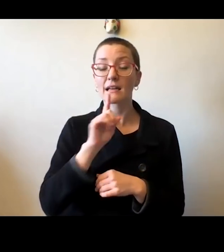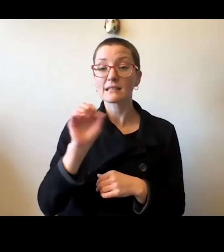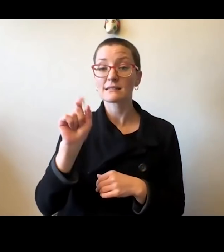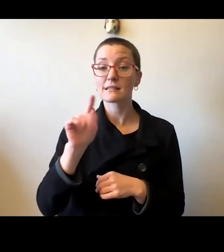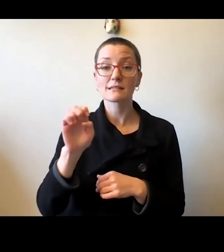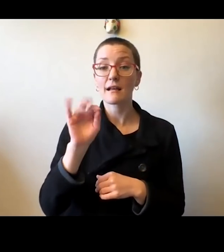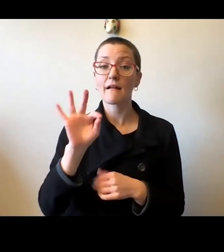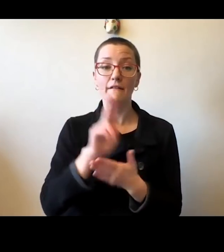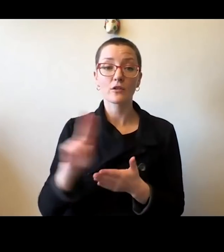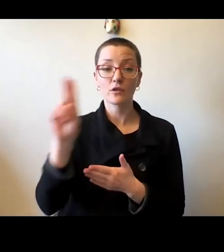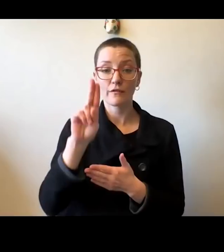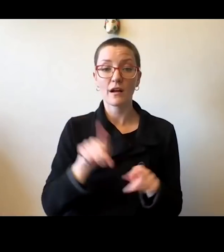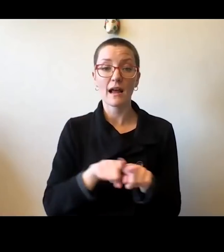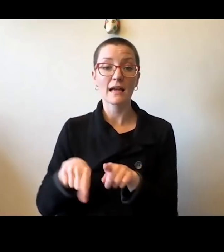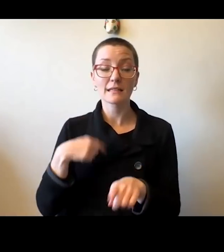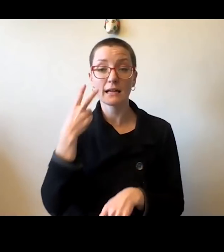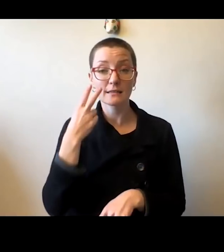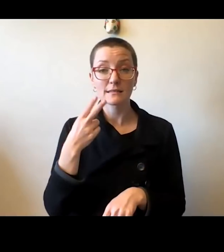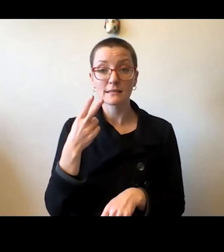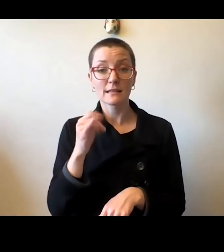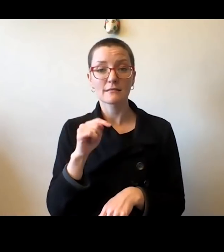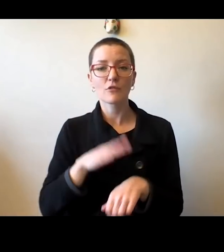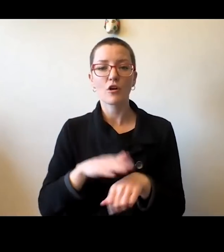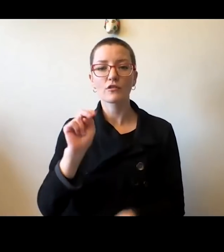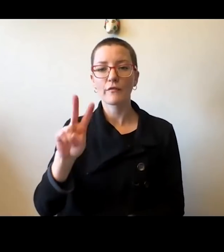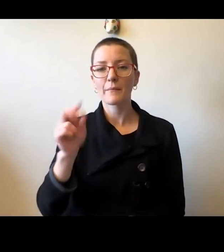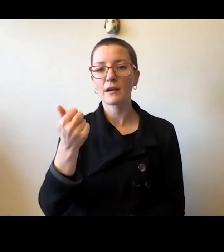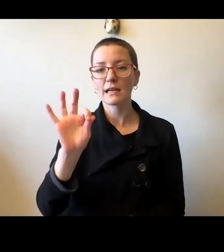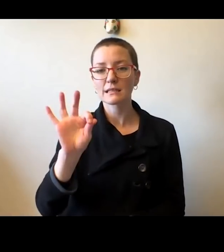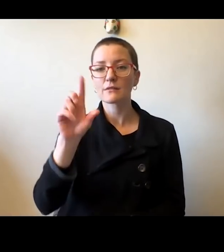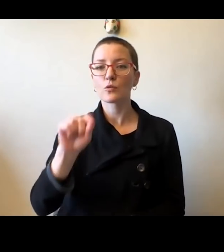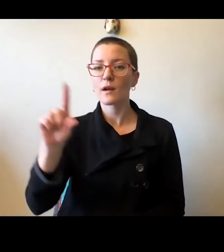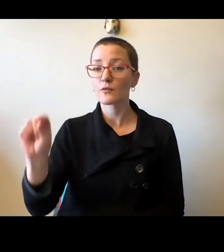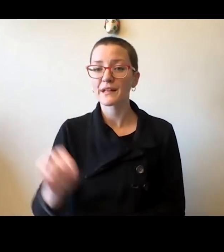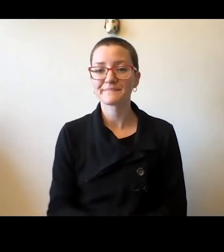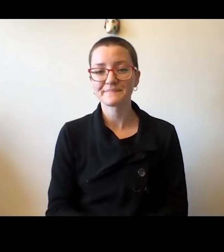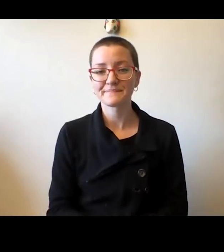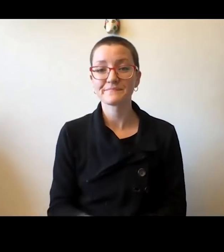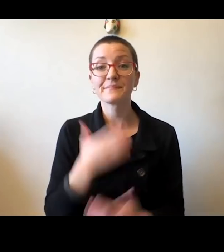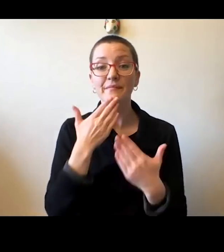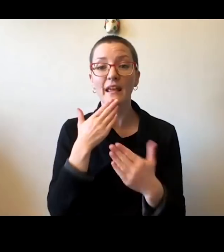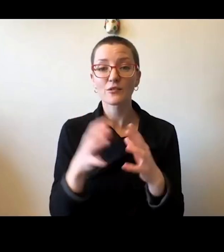Urbana-Champaign as I see it on November 19, 2020. Thank you so much for joining us.